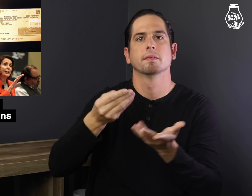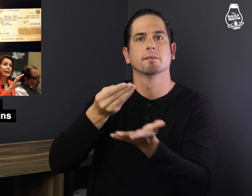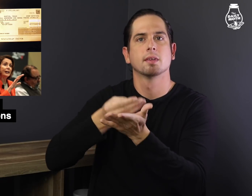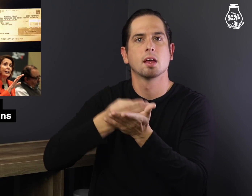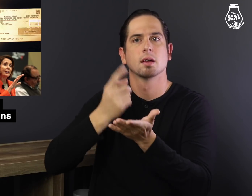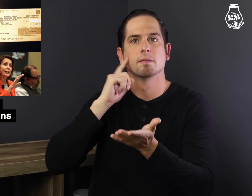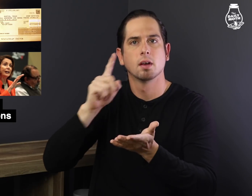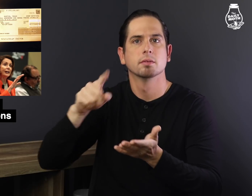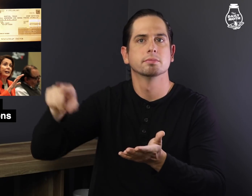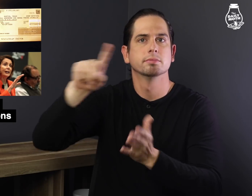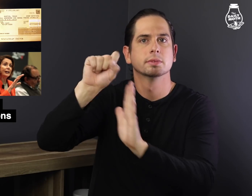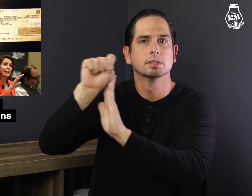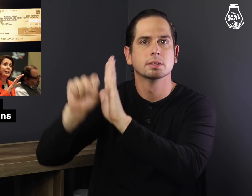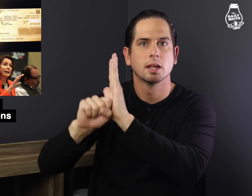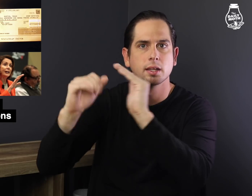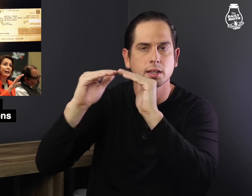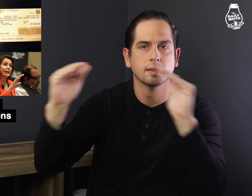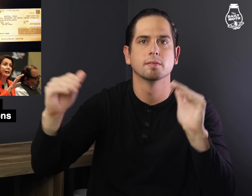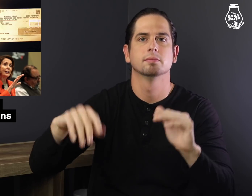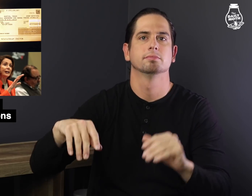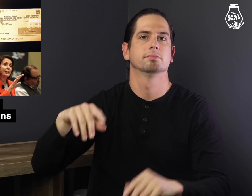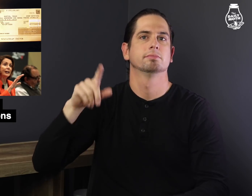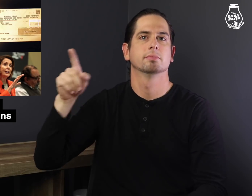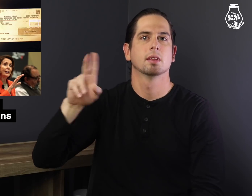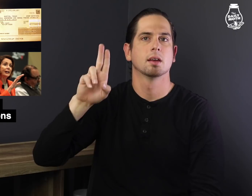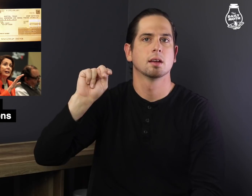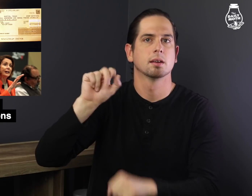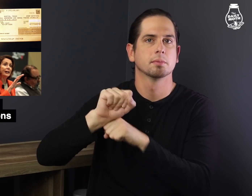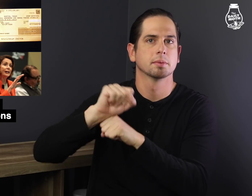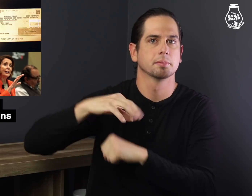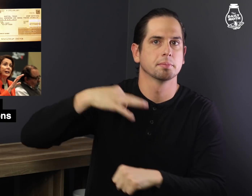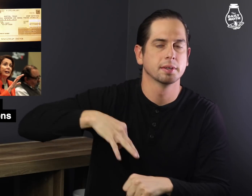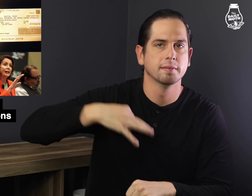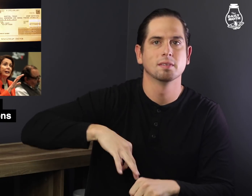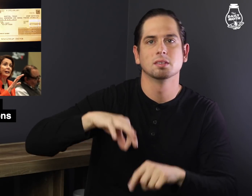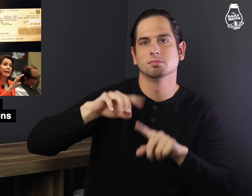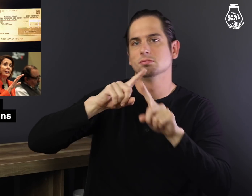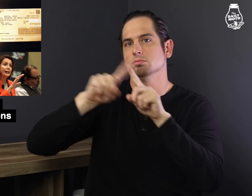funding for states, unemployment benefits,